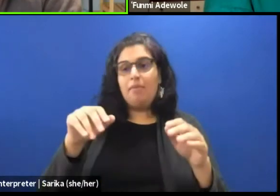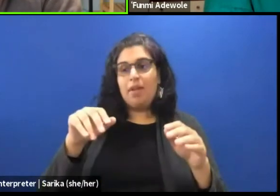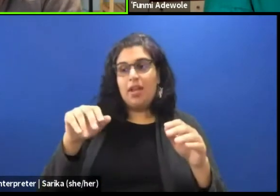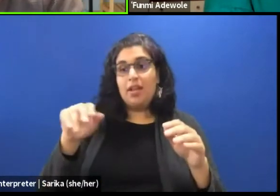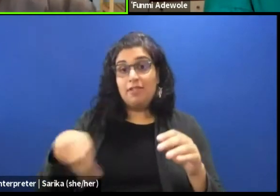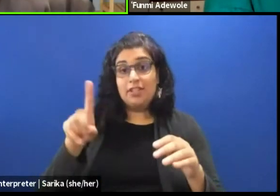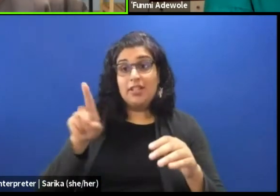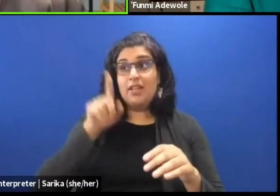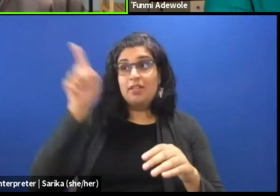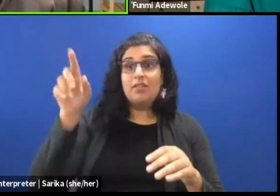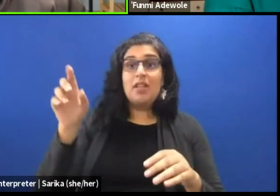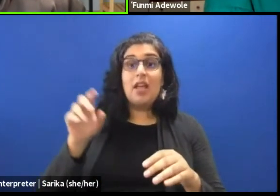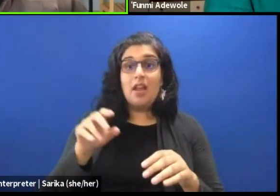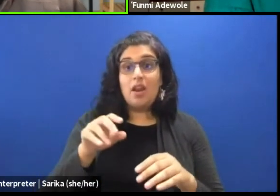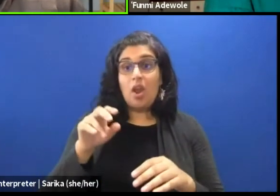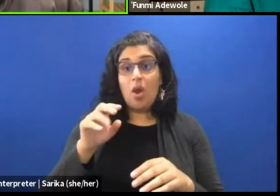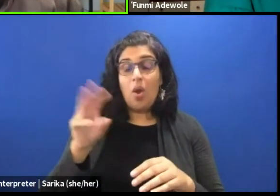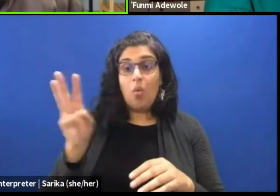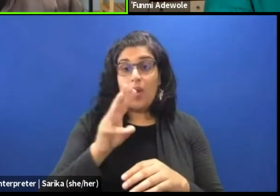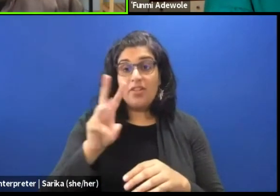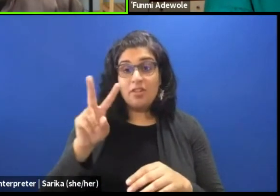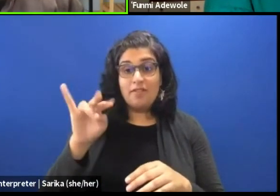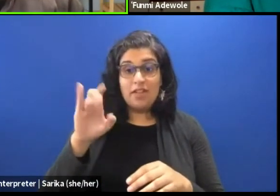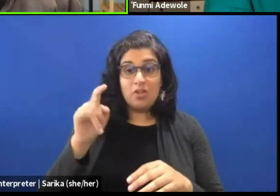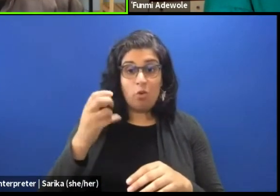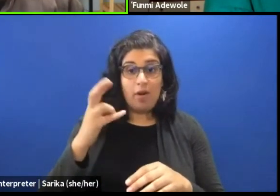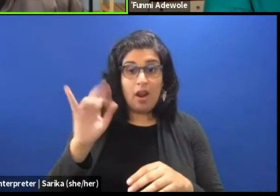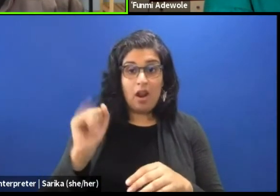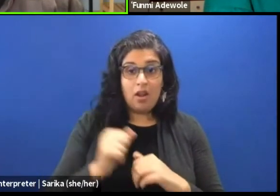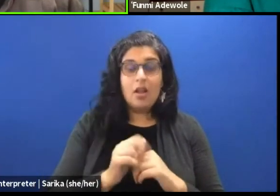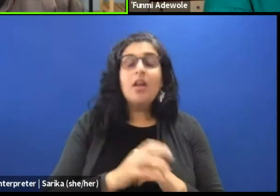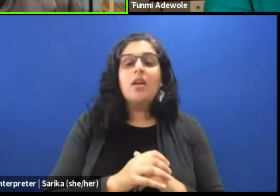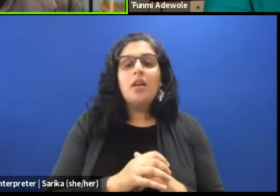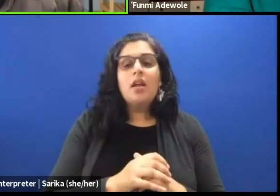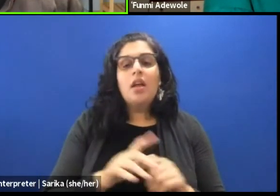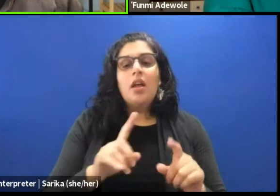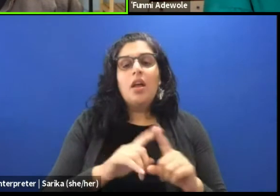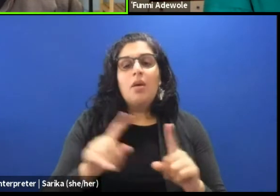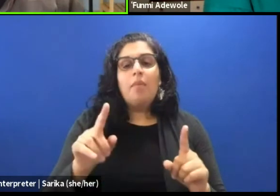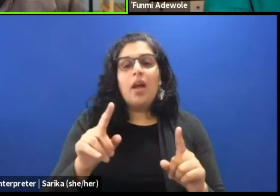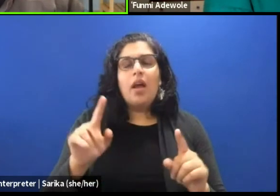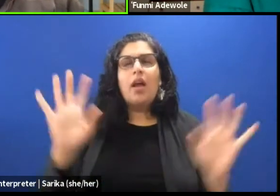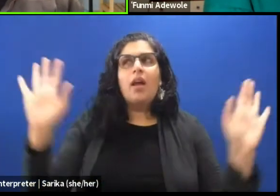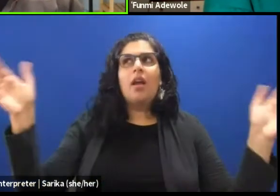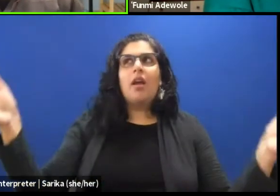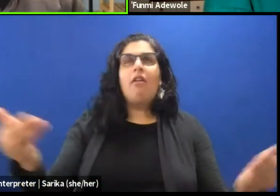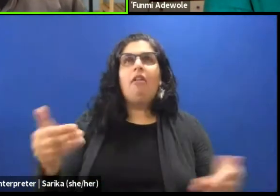But what's interesting in all of that is that Europe sort of introduced from a professional standpoint,